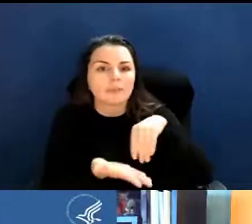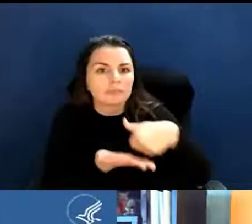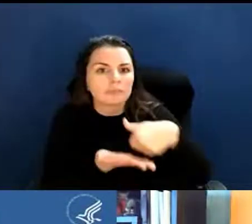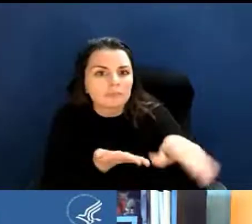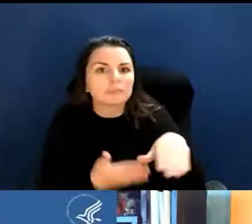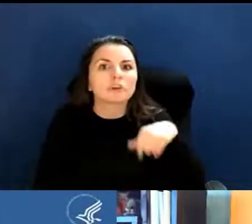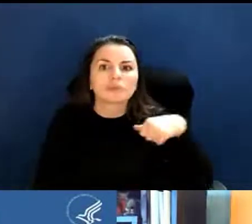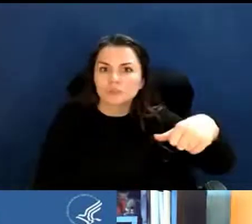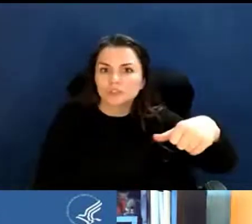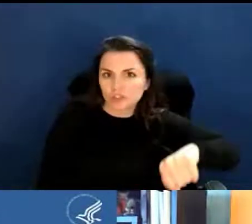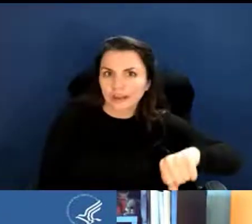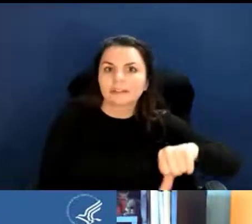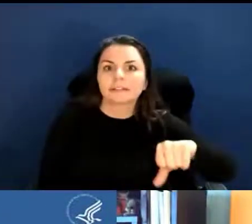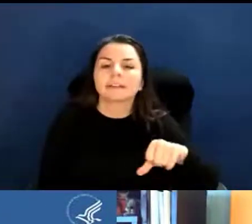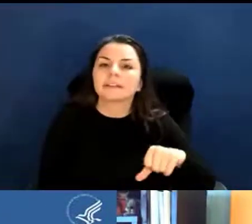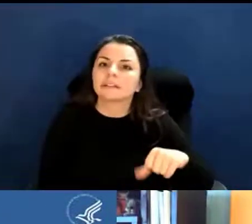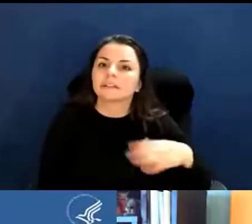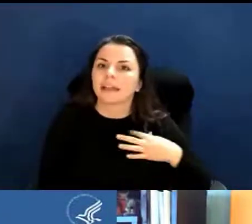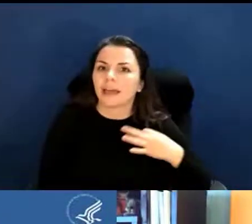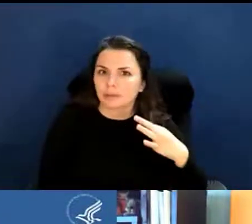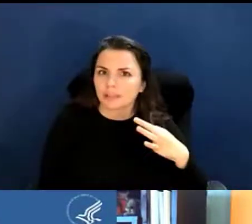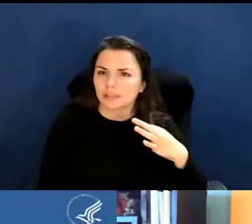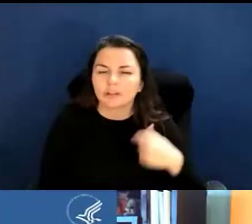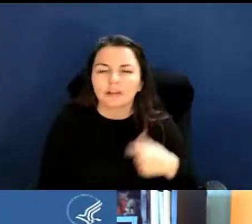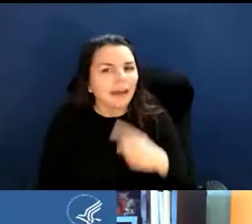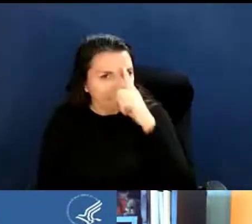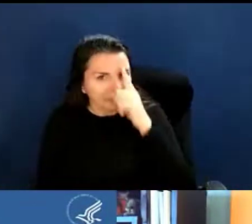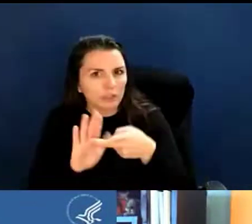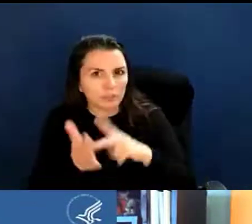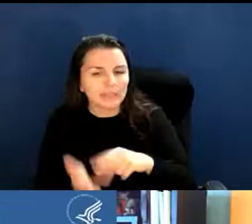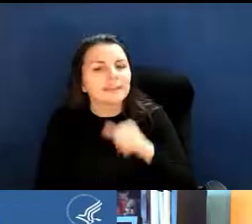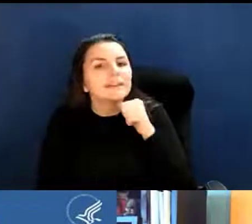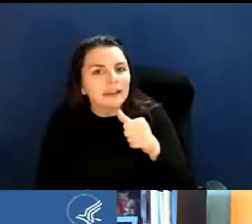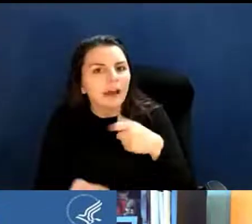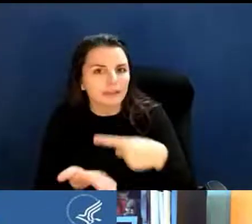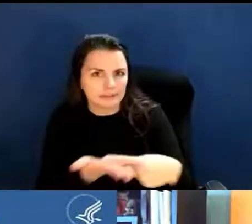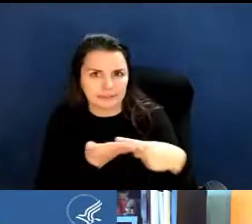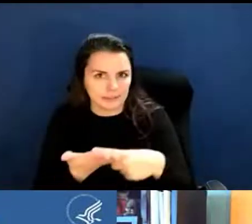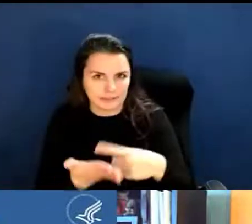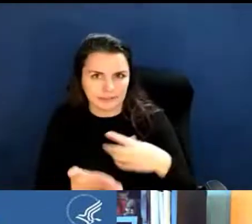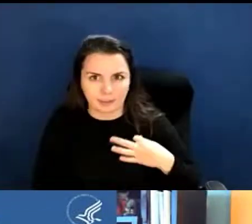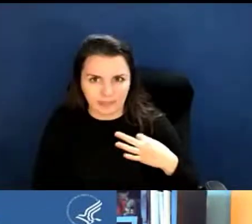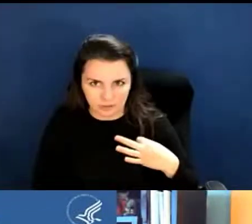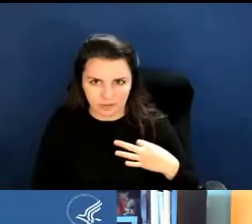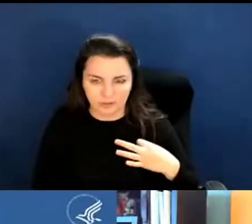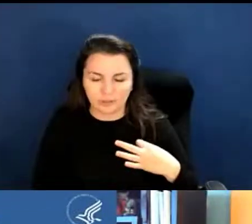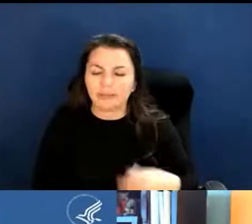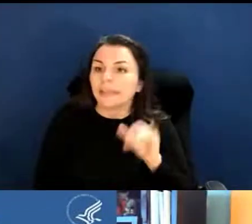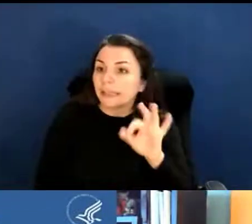to non-discussed applications. So whether your application is discussed or not discussed,